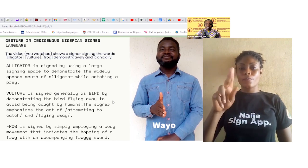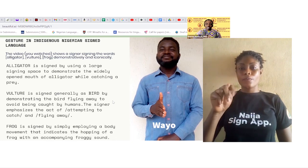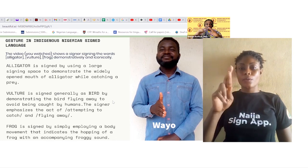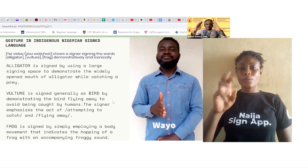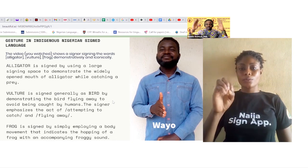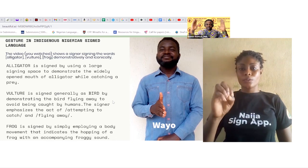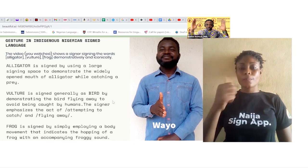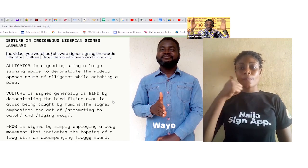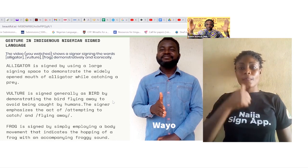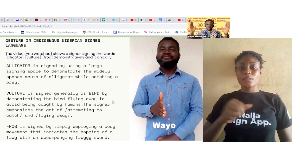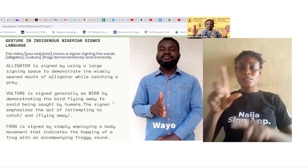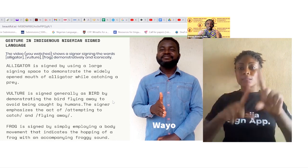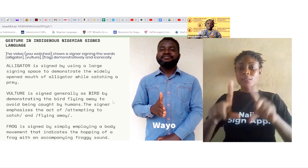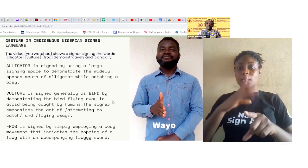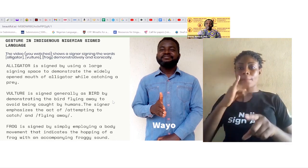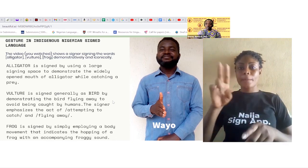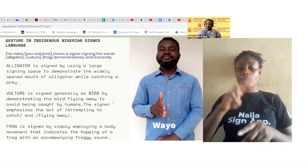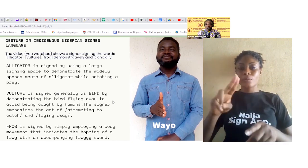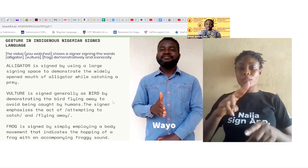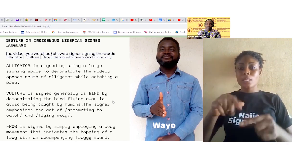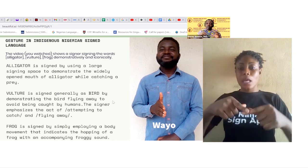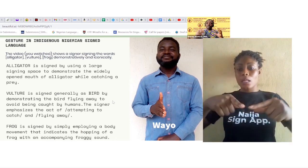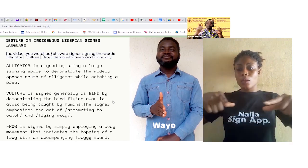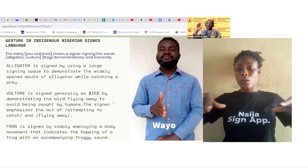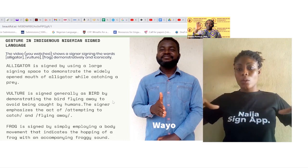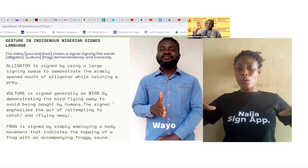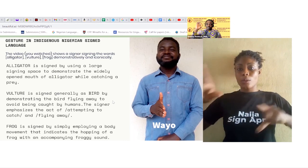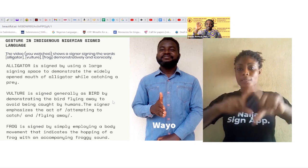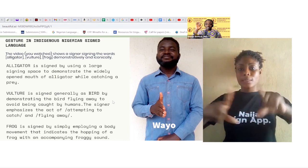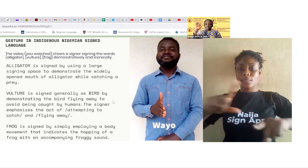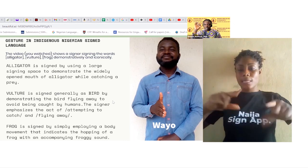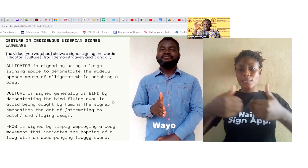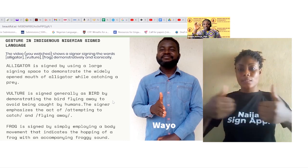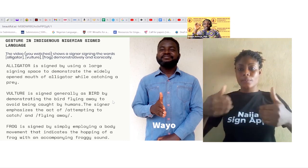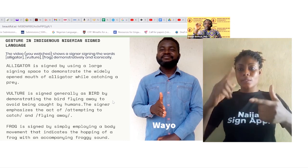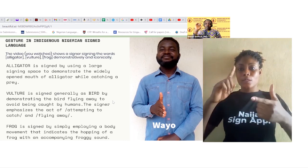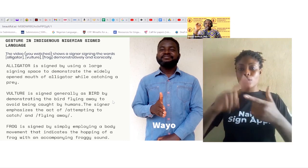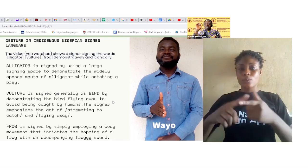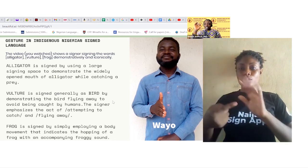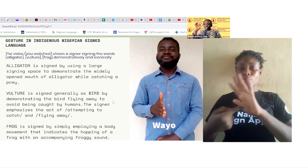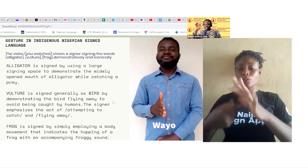signing space to demonstrate the widely opened mouth of alligator while catching a